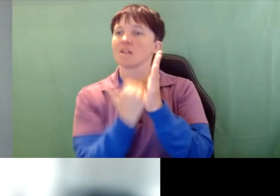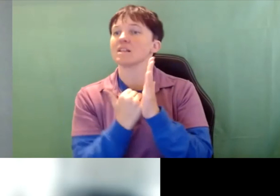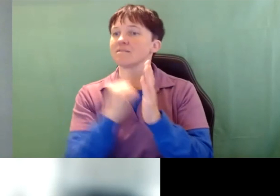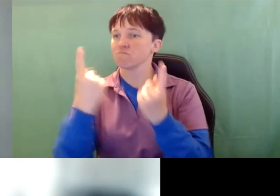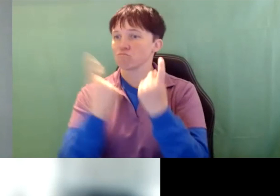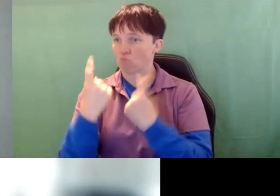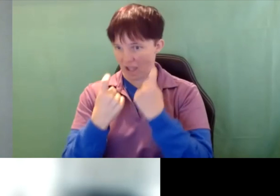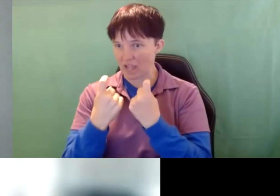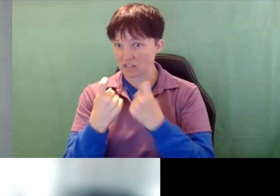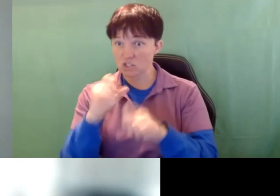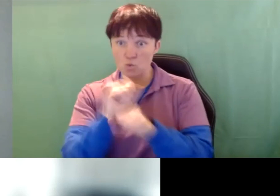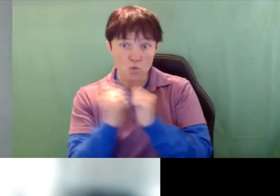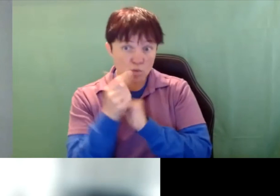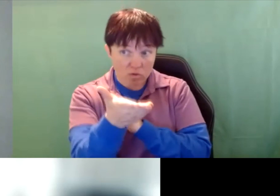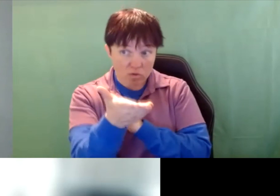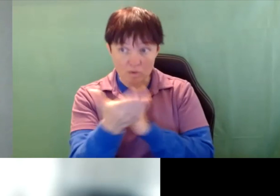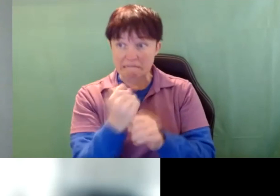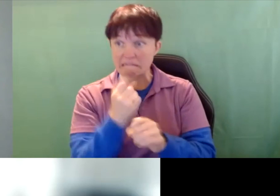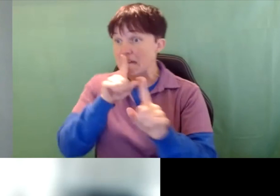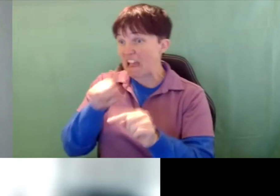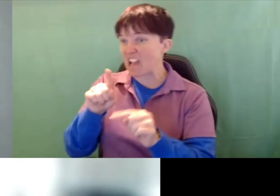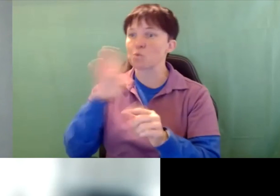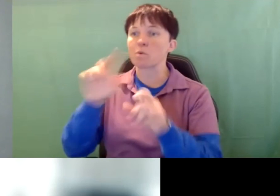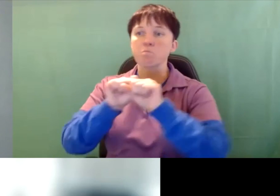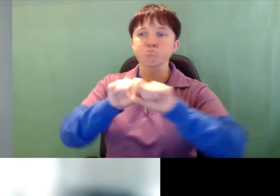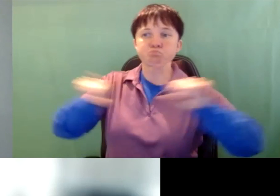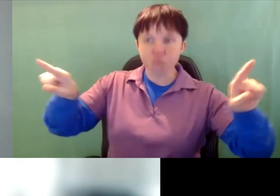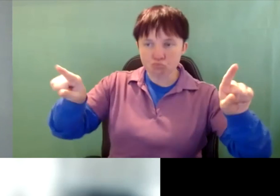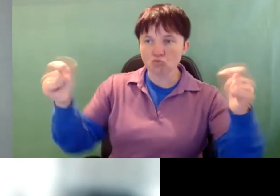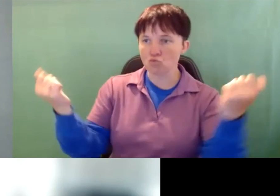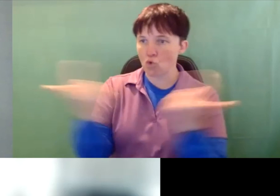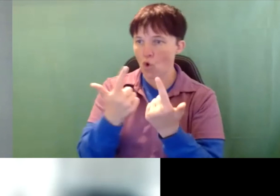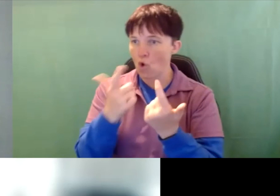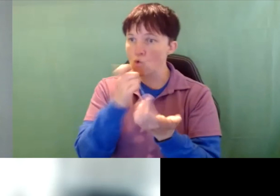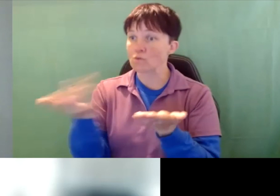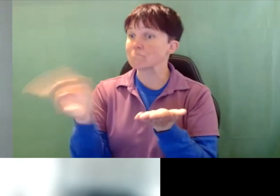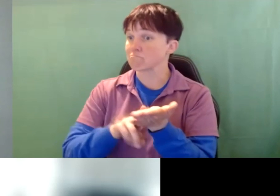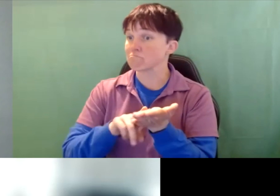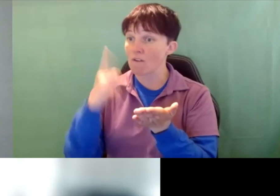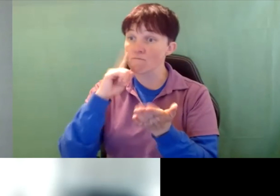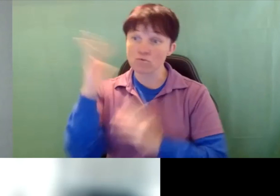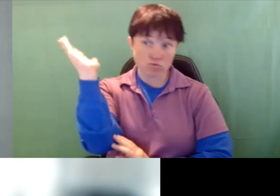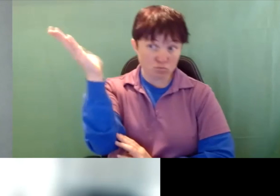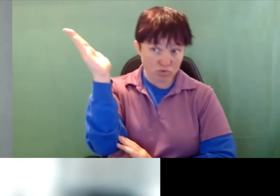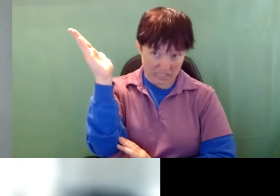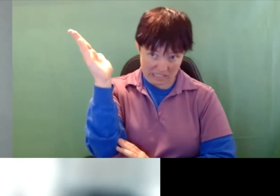get some answers and then share it out with everyone who signed up for the presentation today. If that's okay.